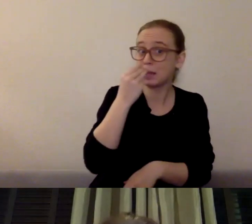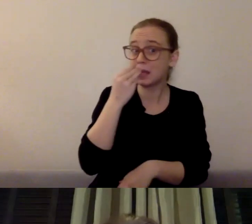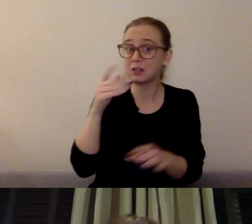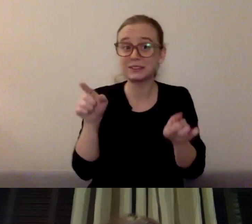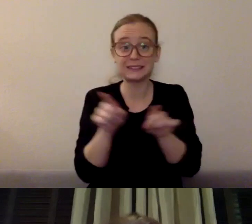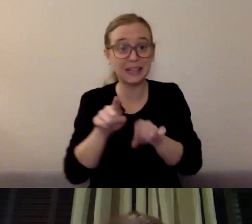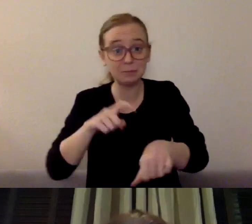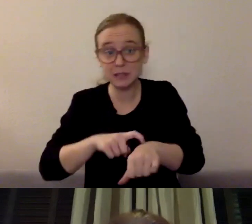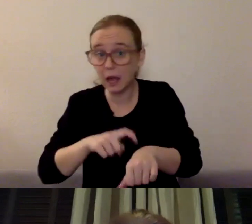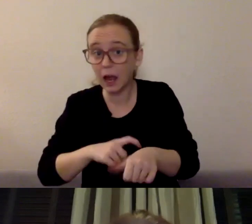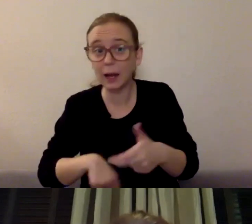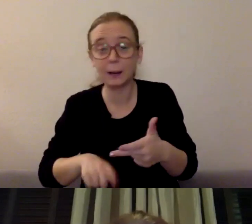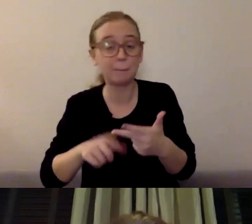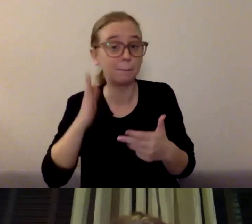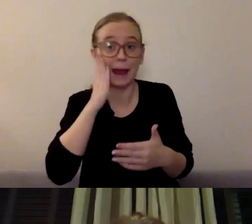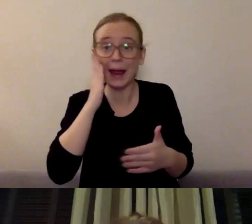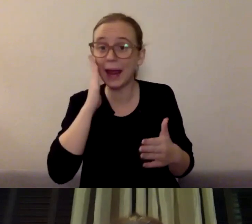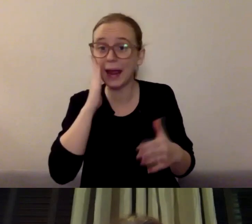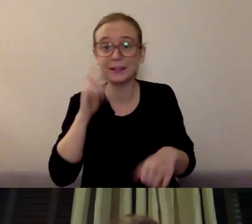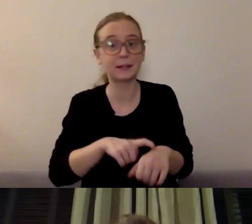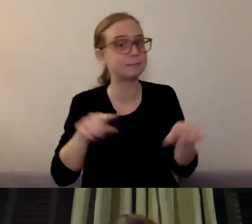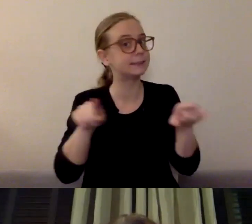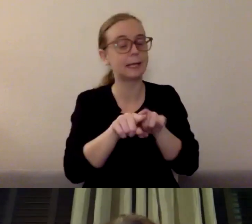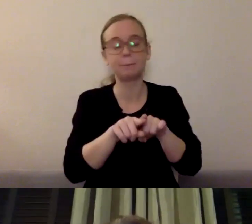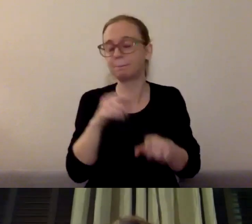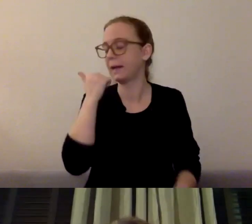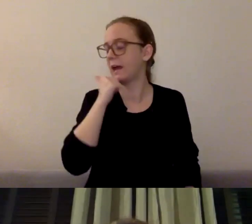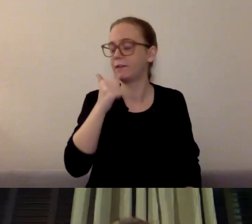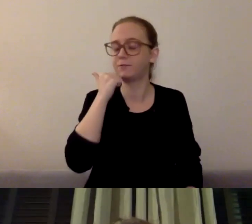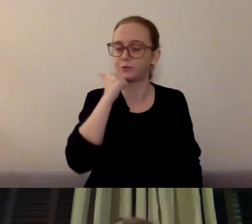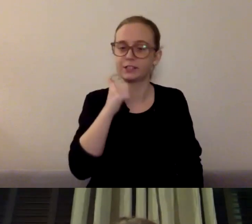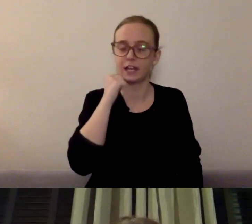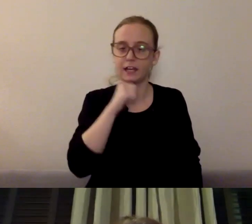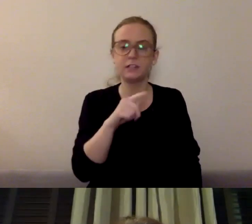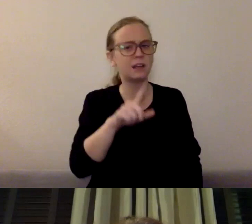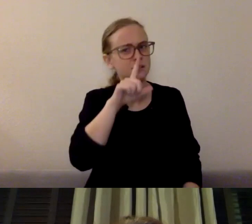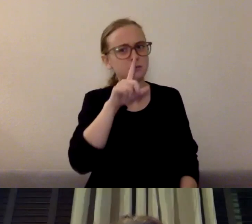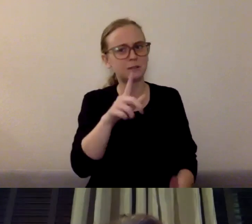It's also really important for adults to have that ability to predict what our day is gonna look like.